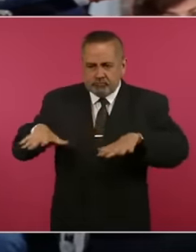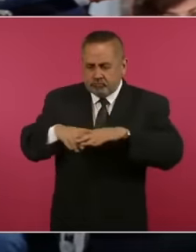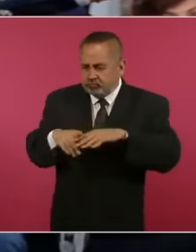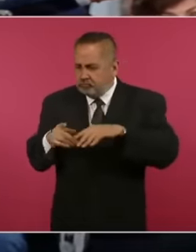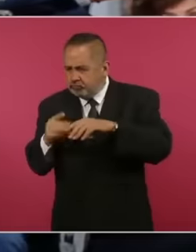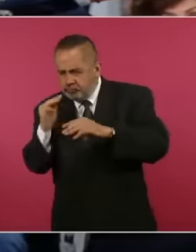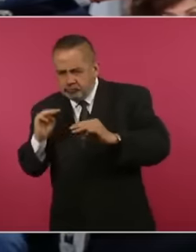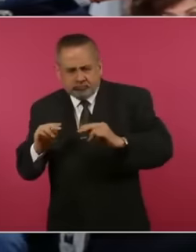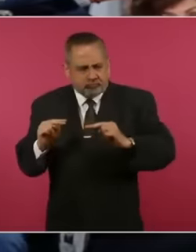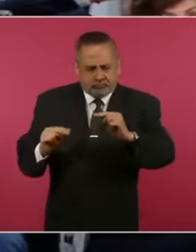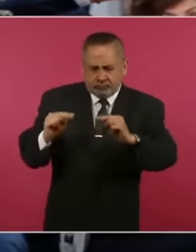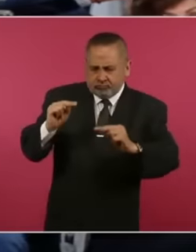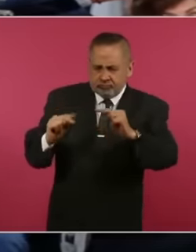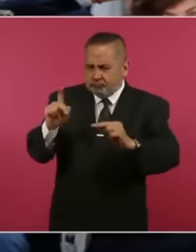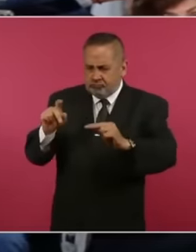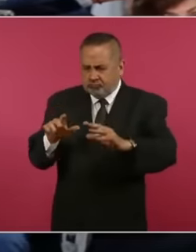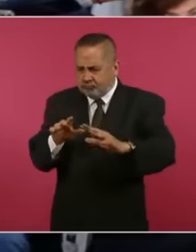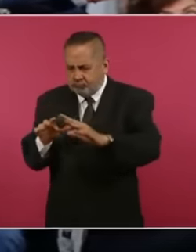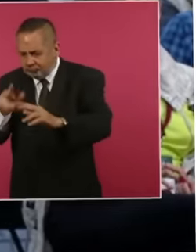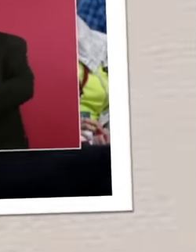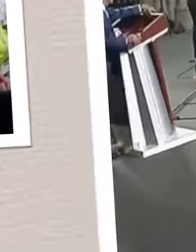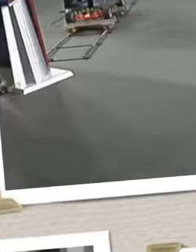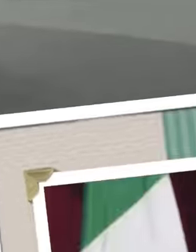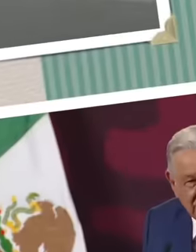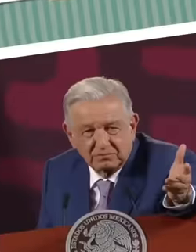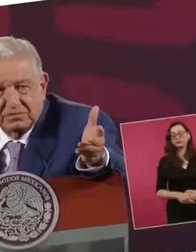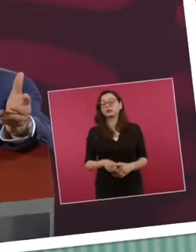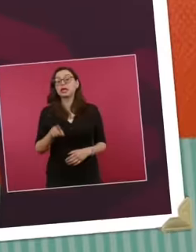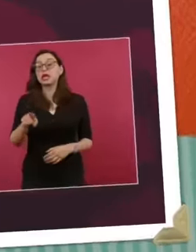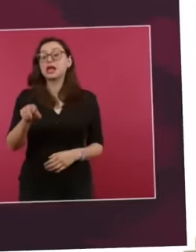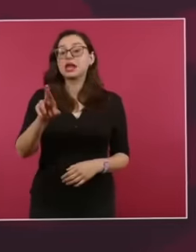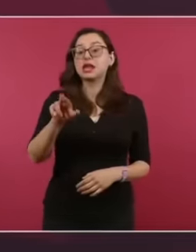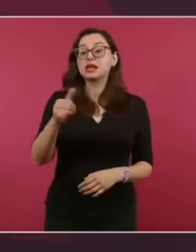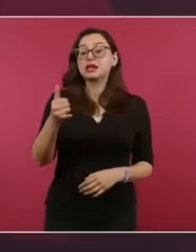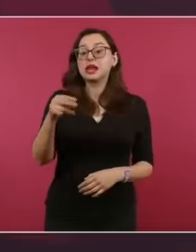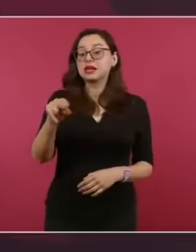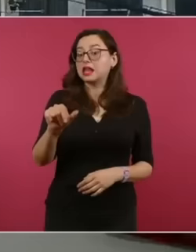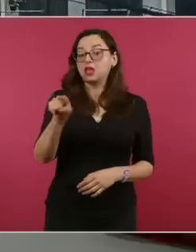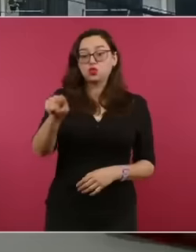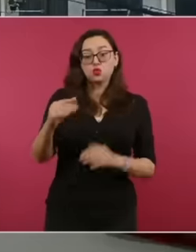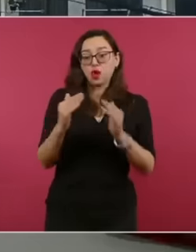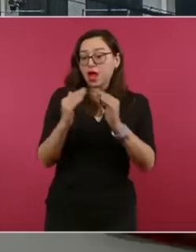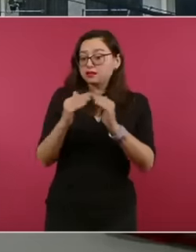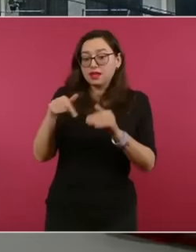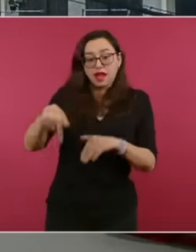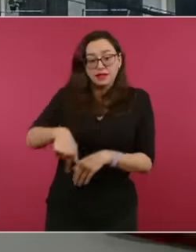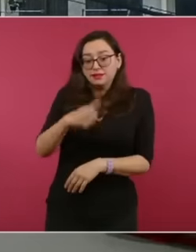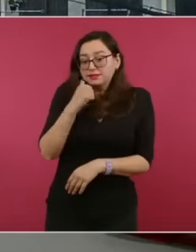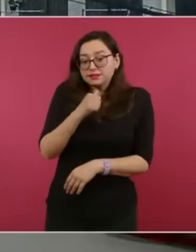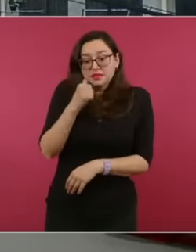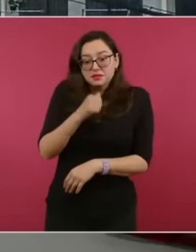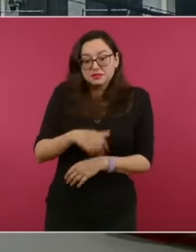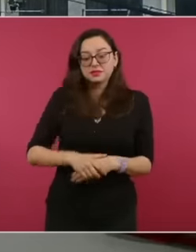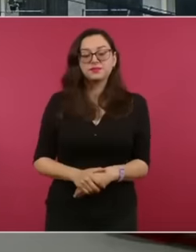press conference Mr. President Thank you very much Good morning my name is Vanessa oc